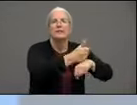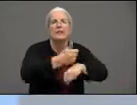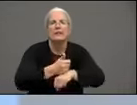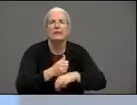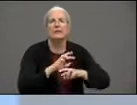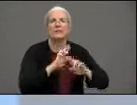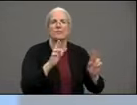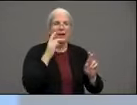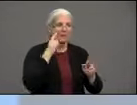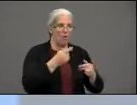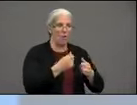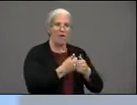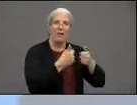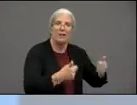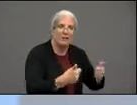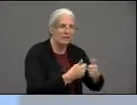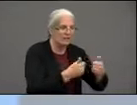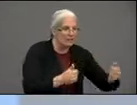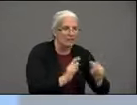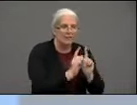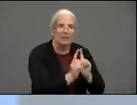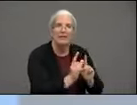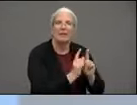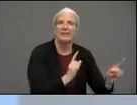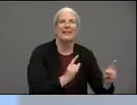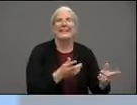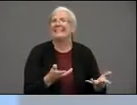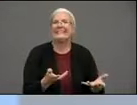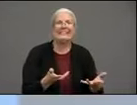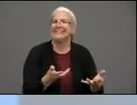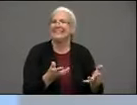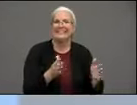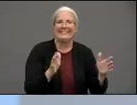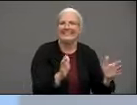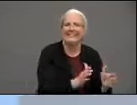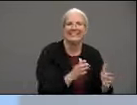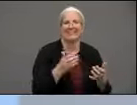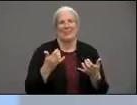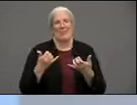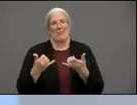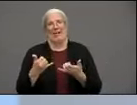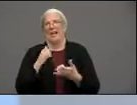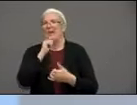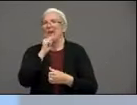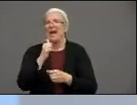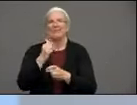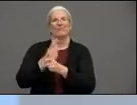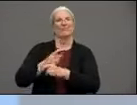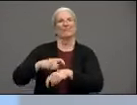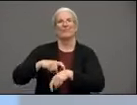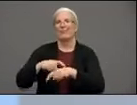and so so right now is the time to to not be in the classroom but we also have to make sure that that children are learning